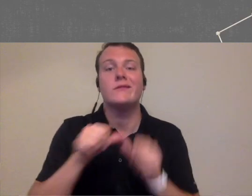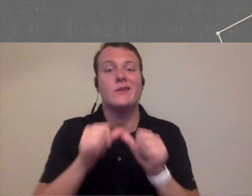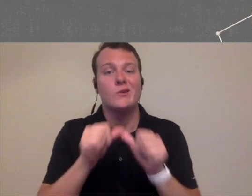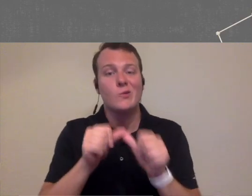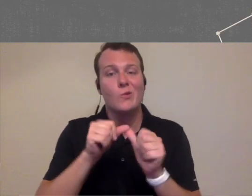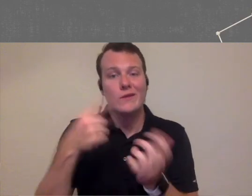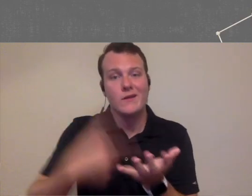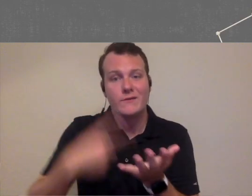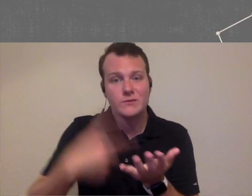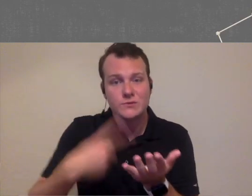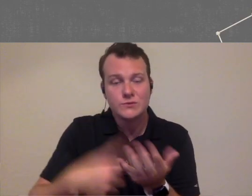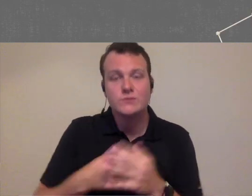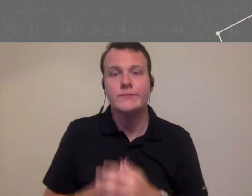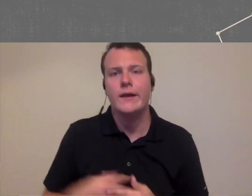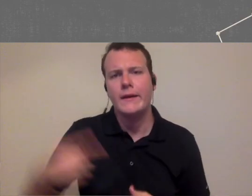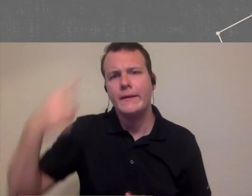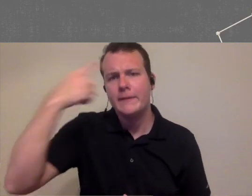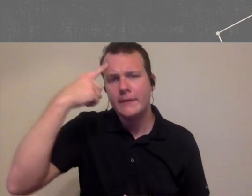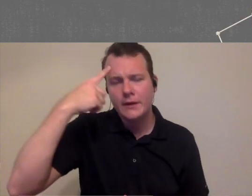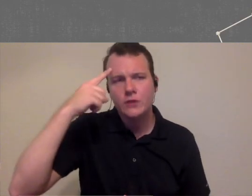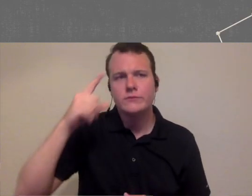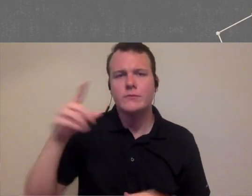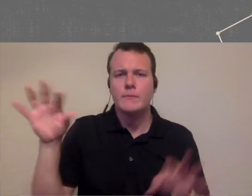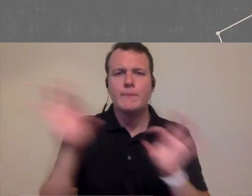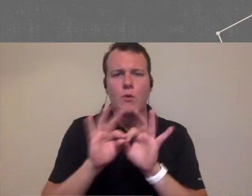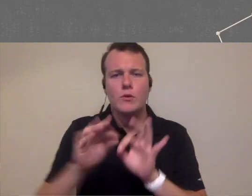an ongoing conversation I think it's come down to a couple different things